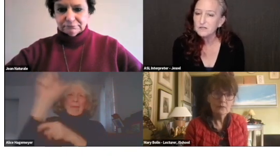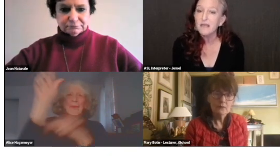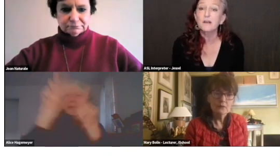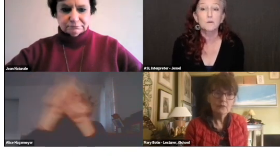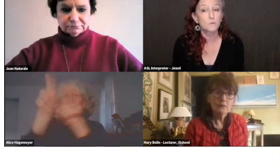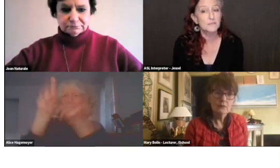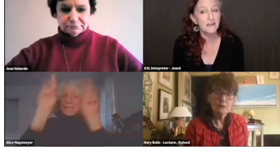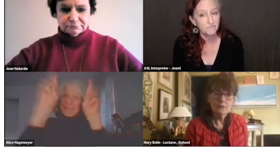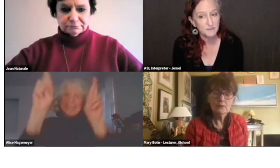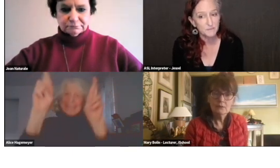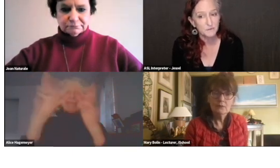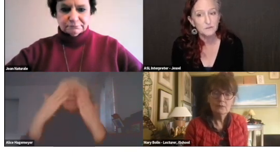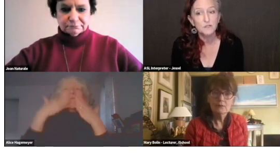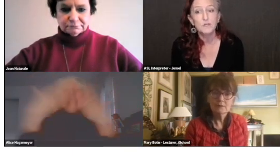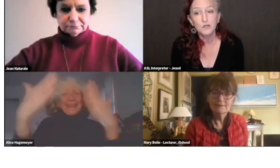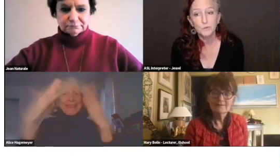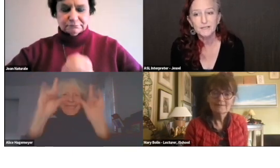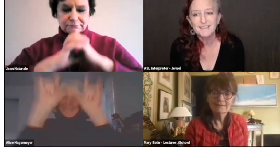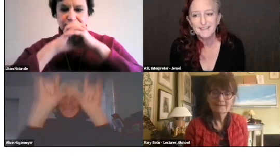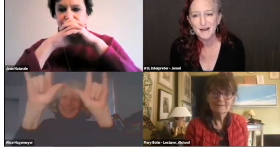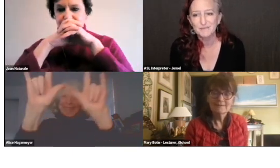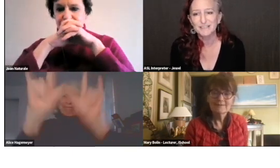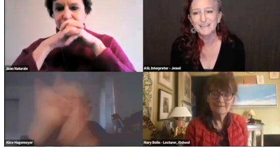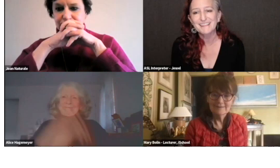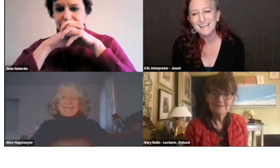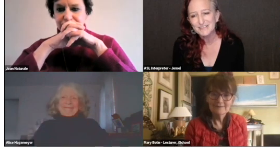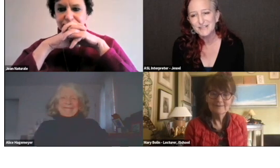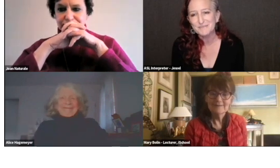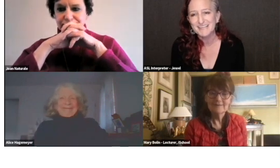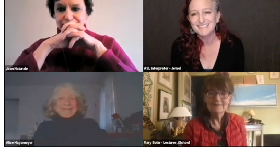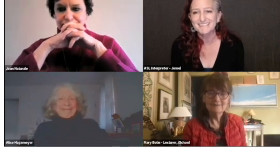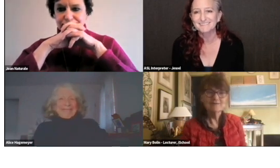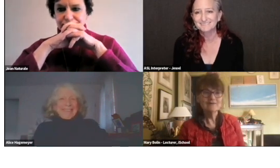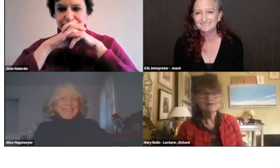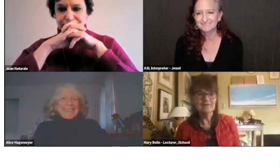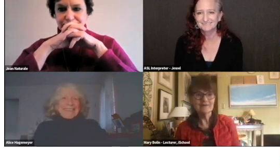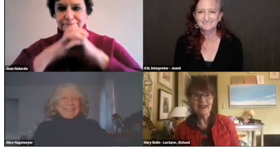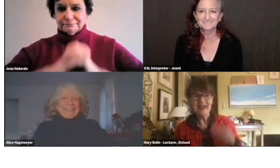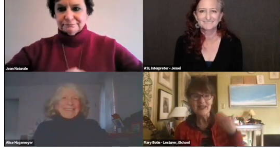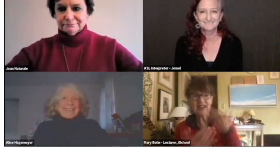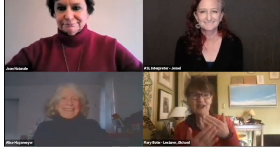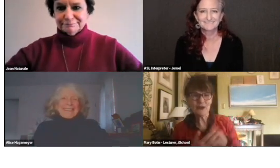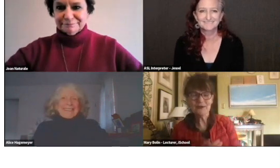and there are more deaf people who work in the library. Thank you so much. Thank you.